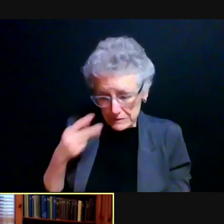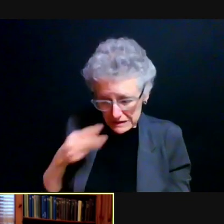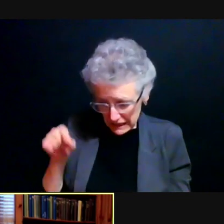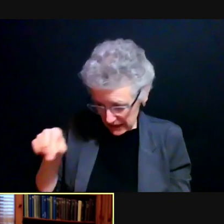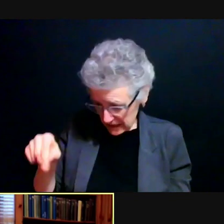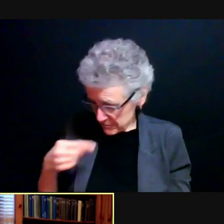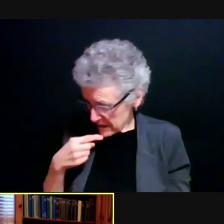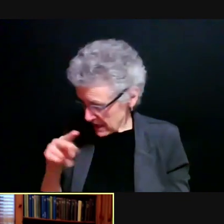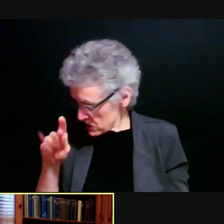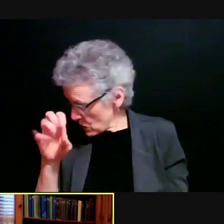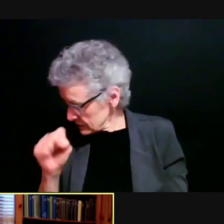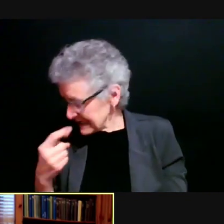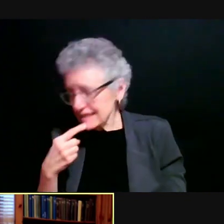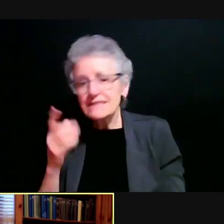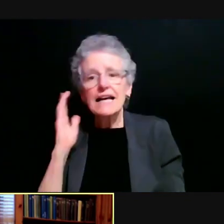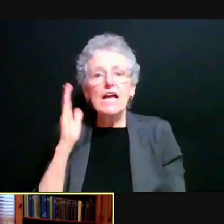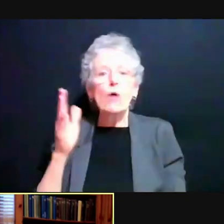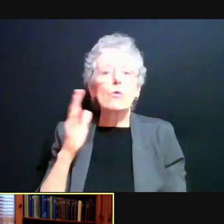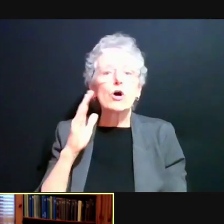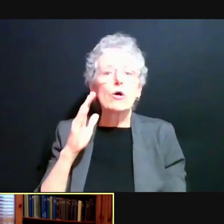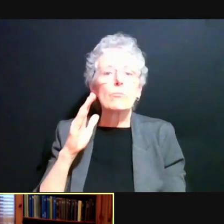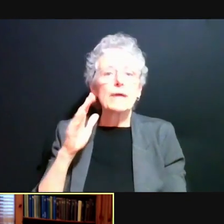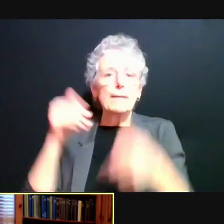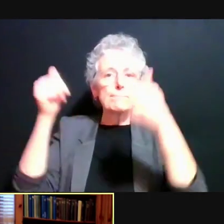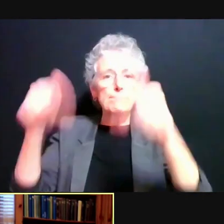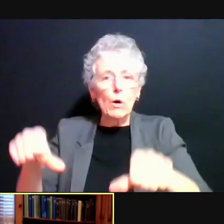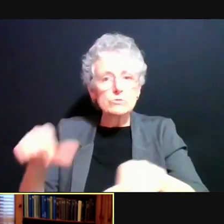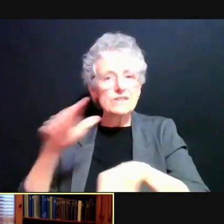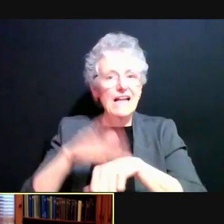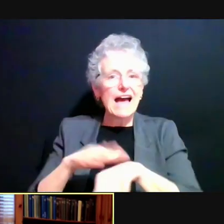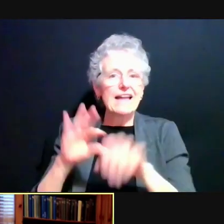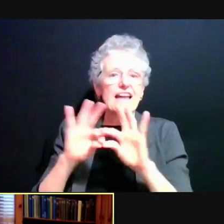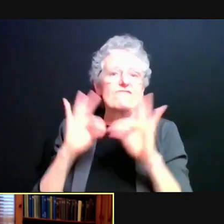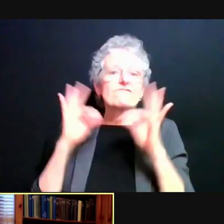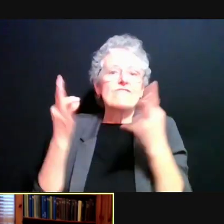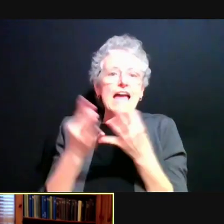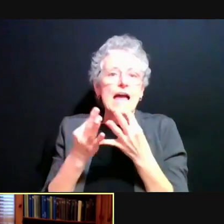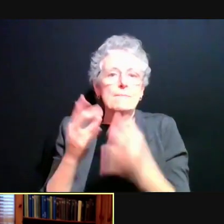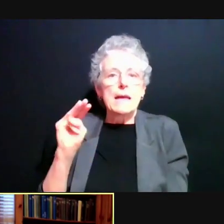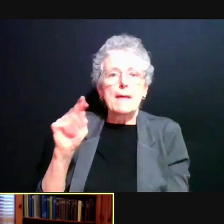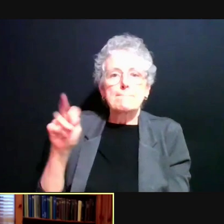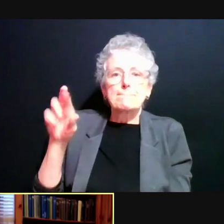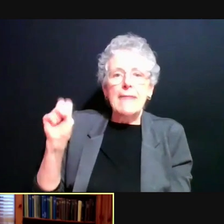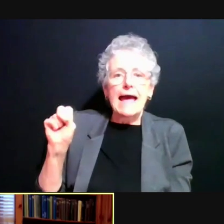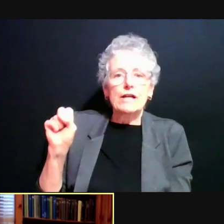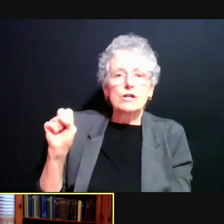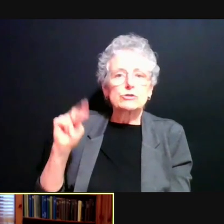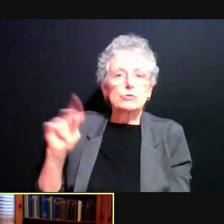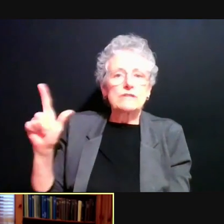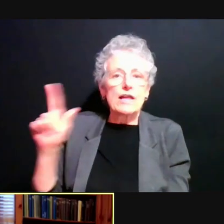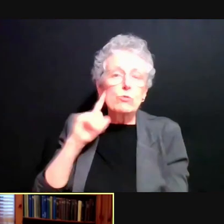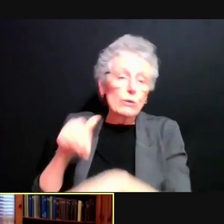it also gets pushed out in the family matters newsletter. We send a link then that out to all parents